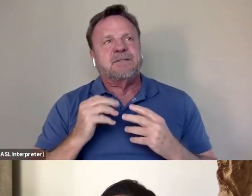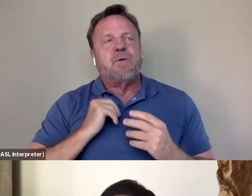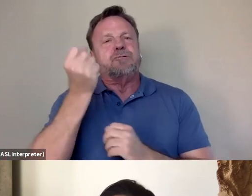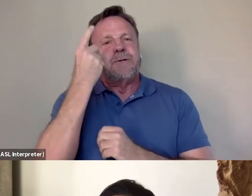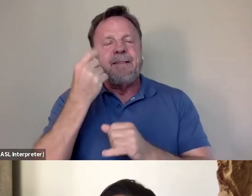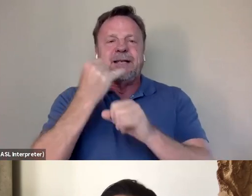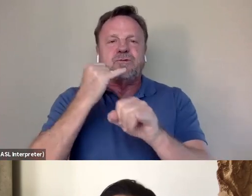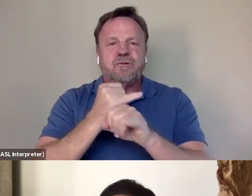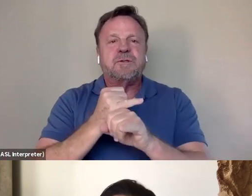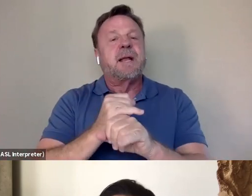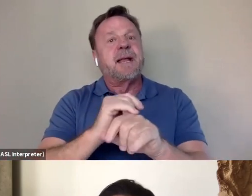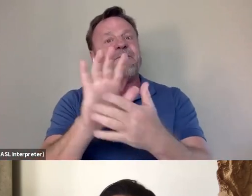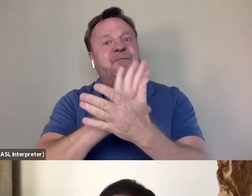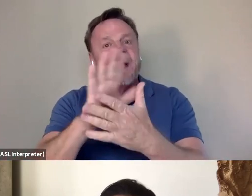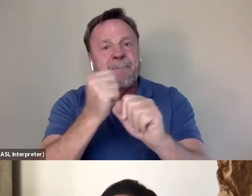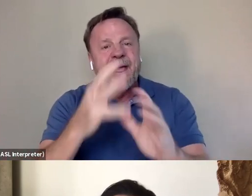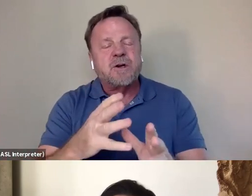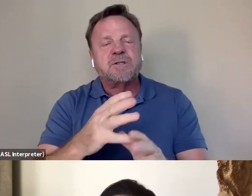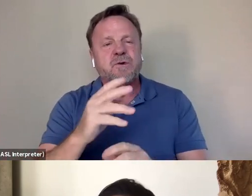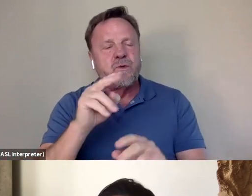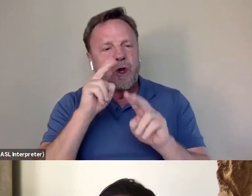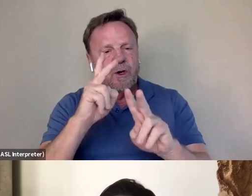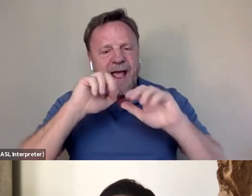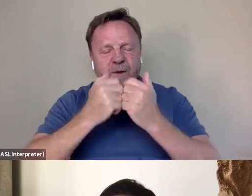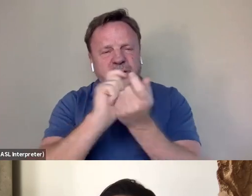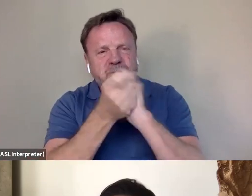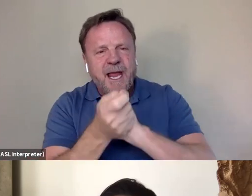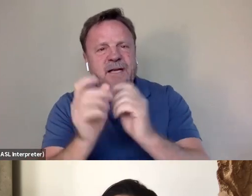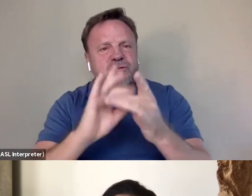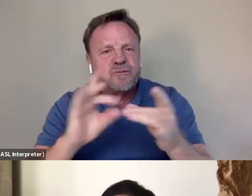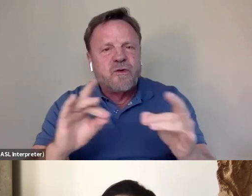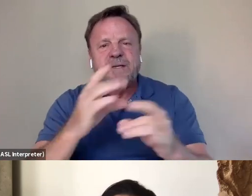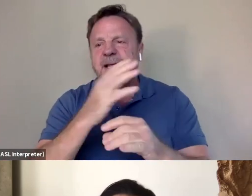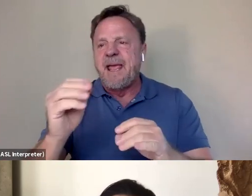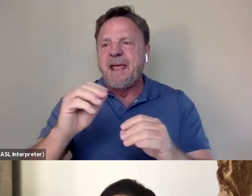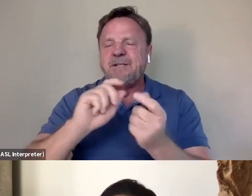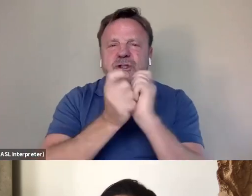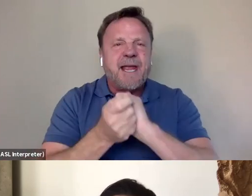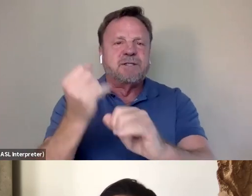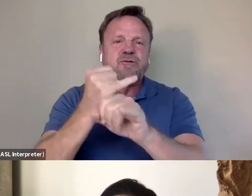we can look at how we can reframe narratives and mythologies and institutions in a way that feel a bit personal